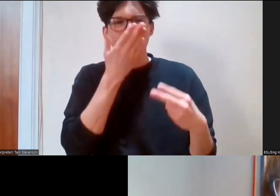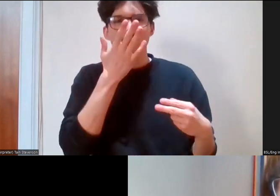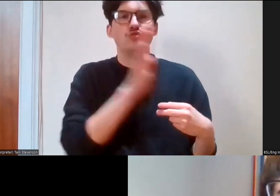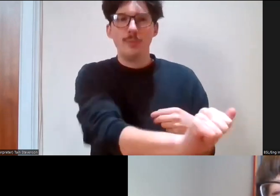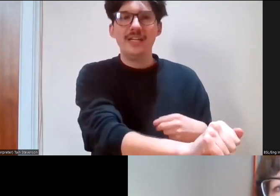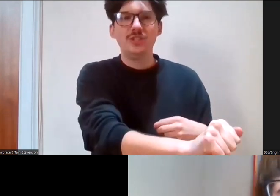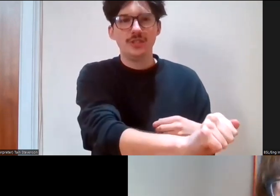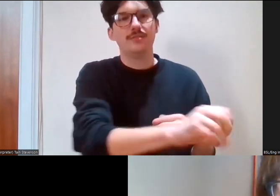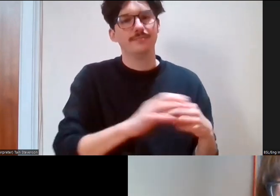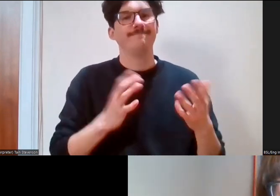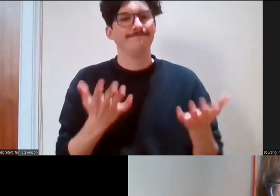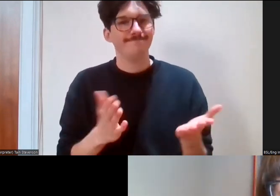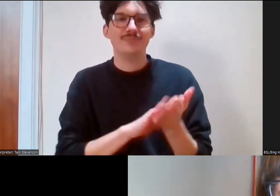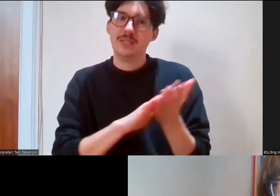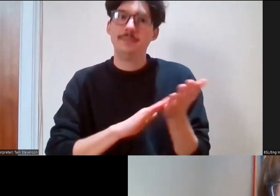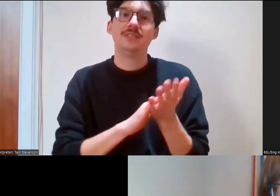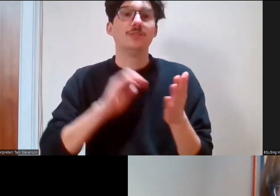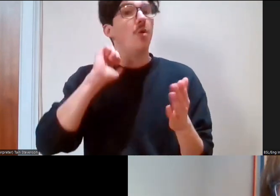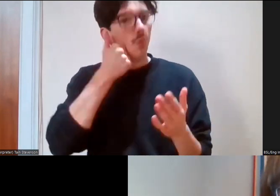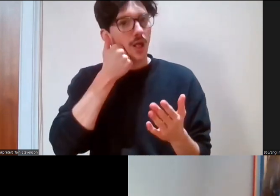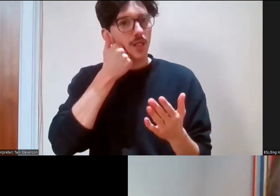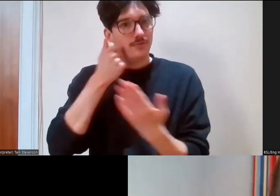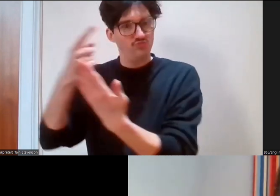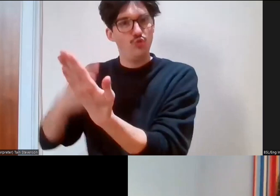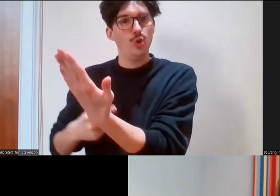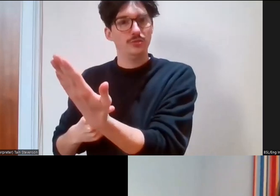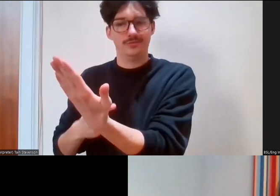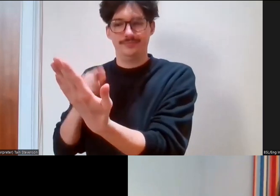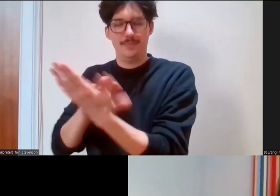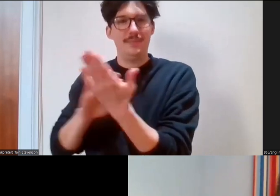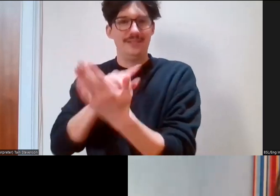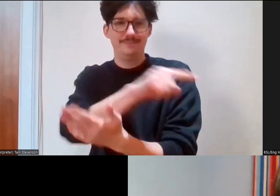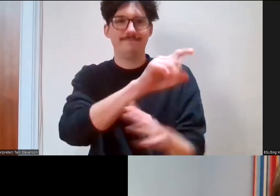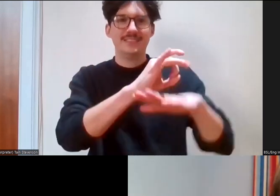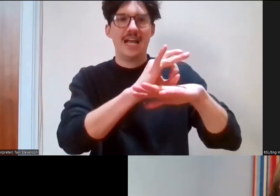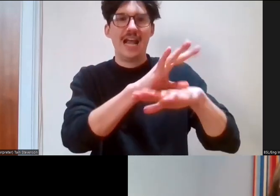remove those individuals from the event, and my colleagues in back of house will do that. If you